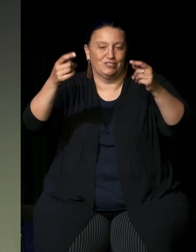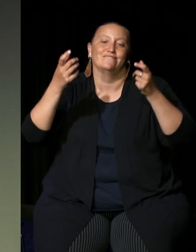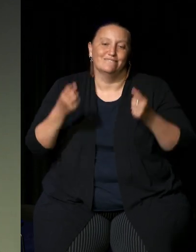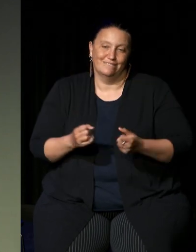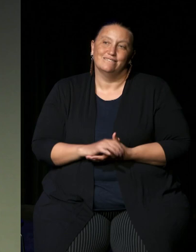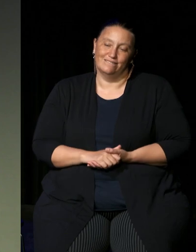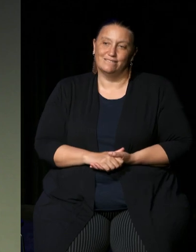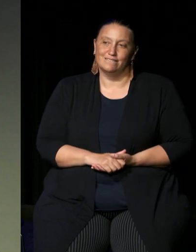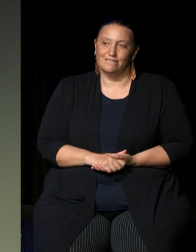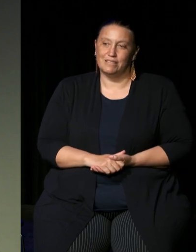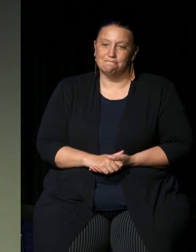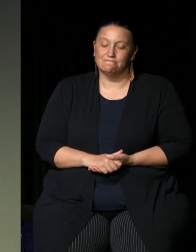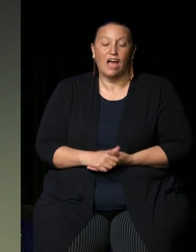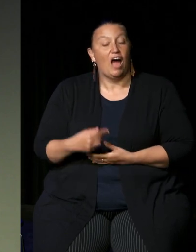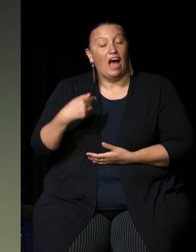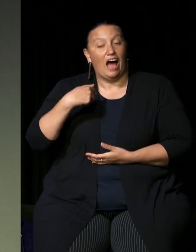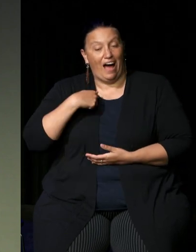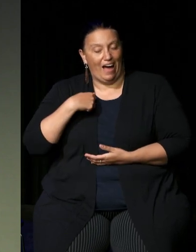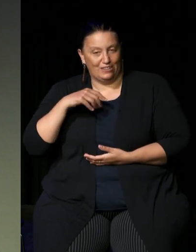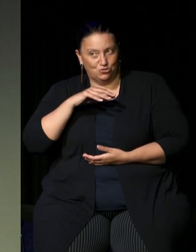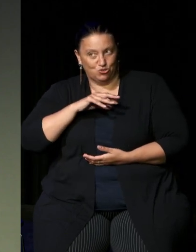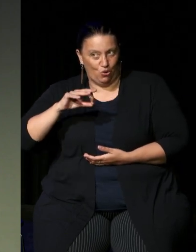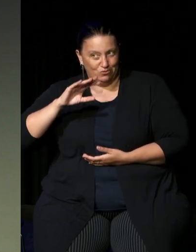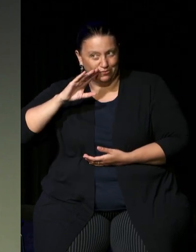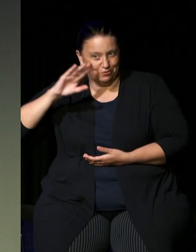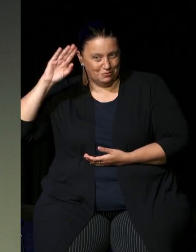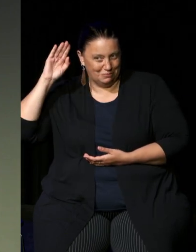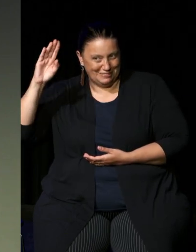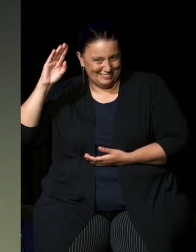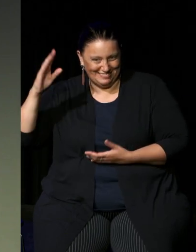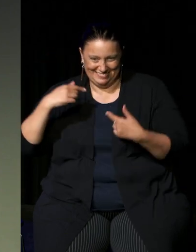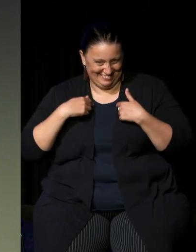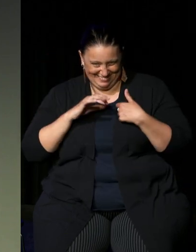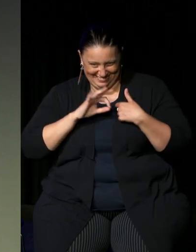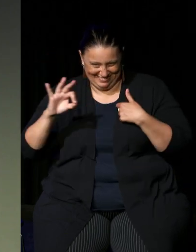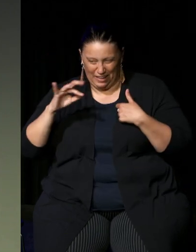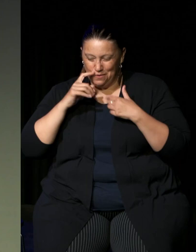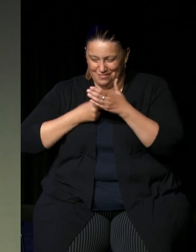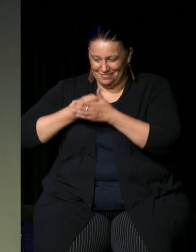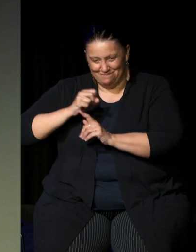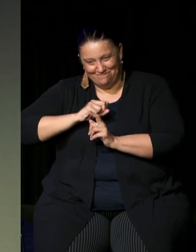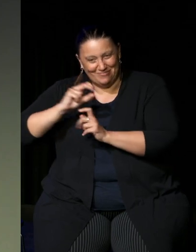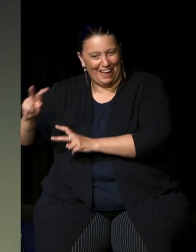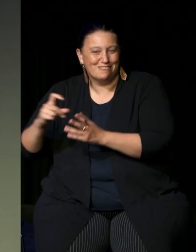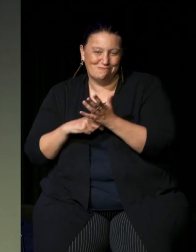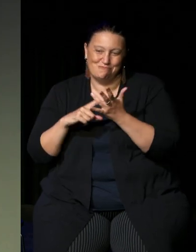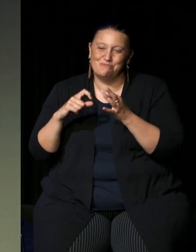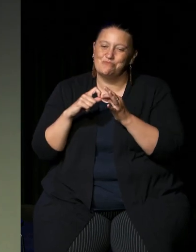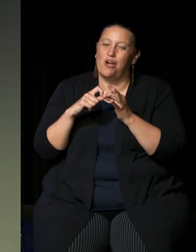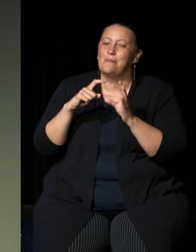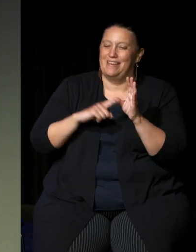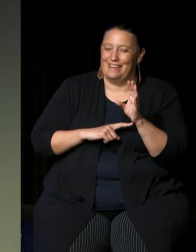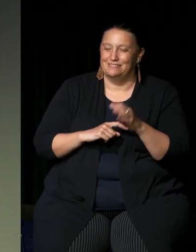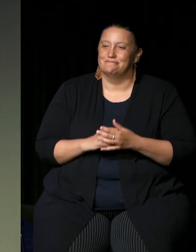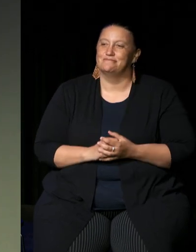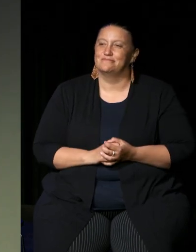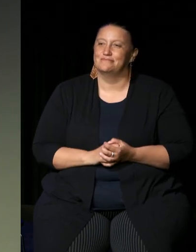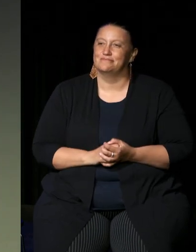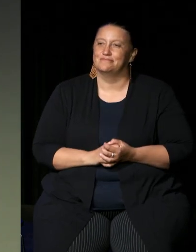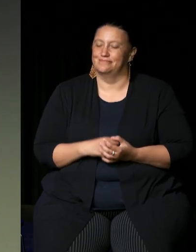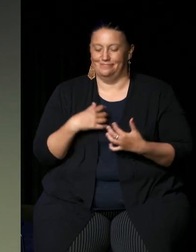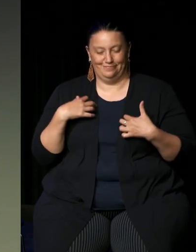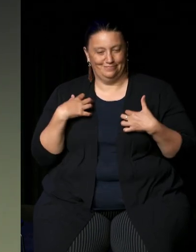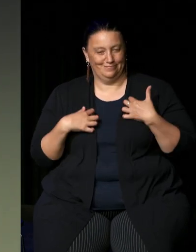I'm not the speaker so I'm going to give it back to Robbie and I'm looking forward to learning also